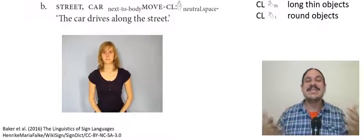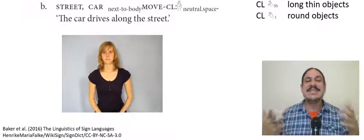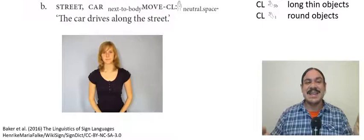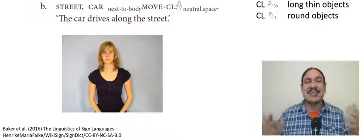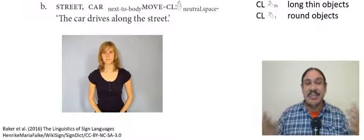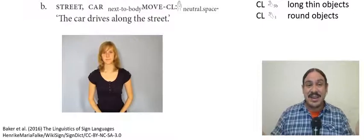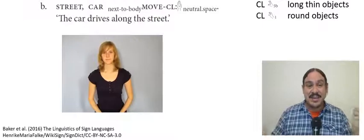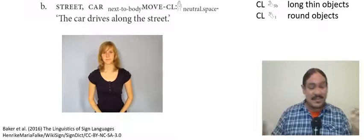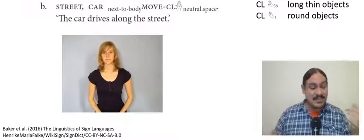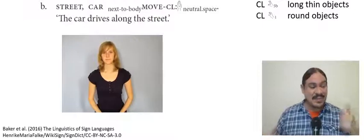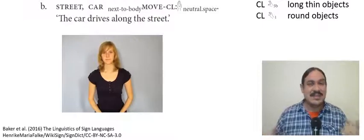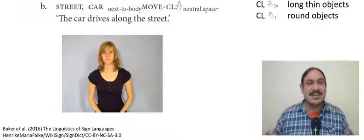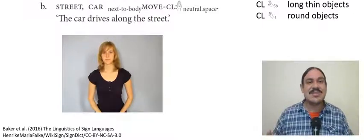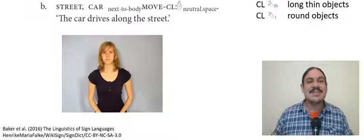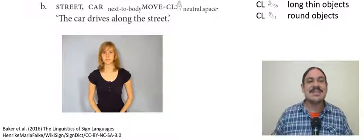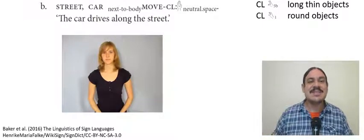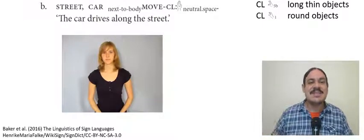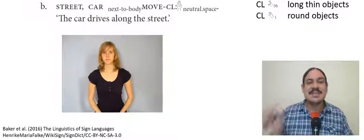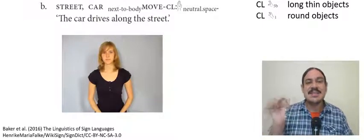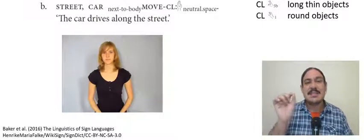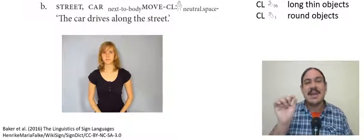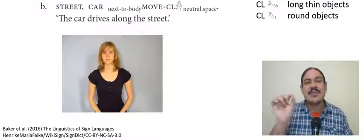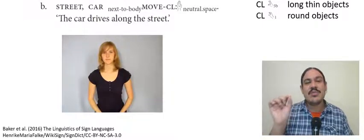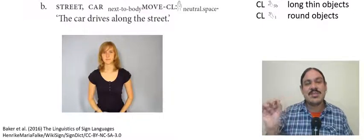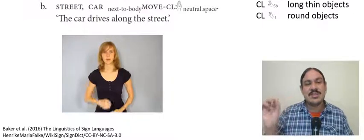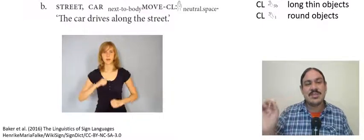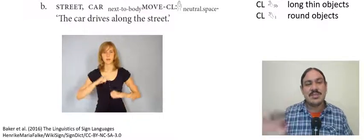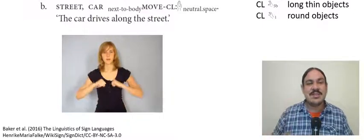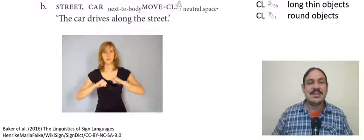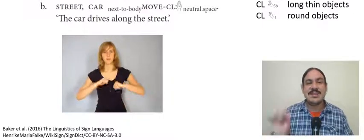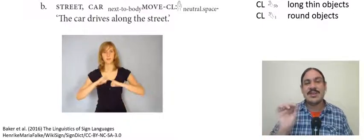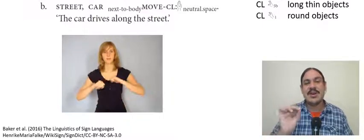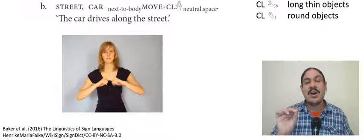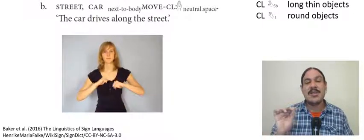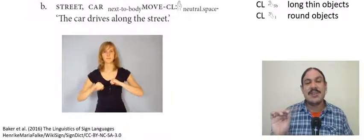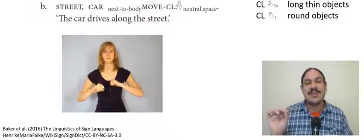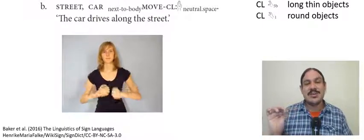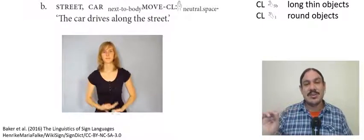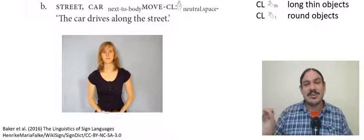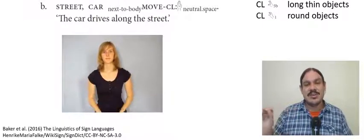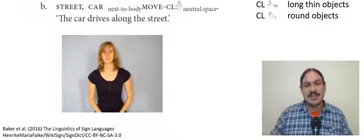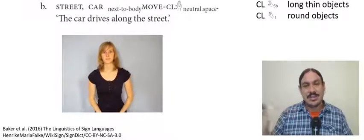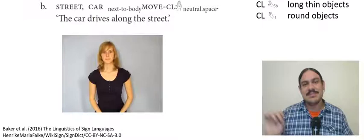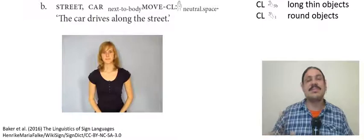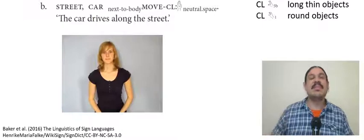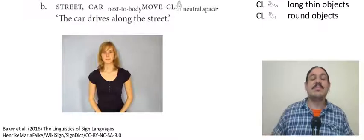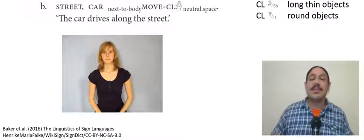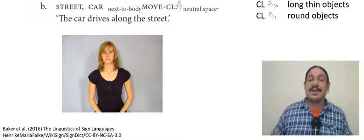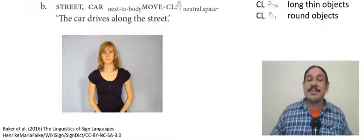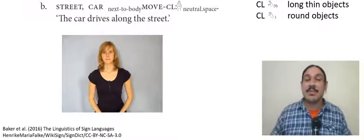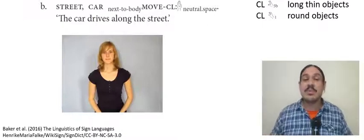like this notice that you could modify the shape of your palm